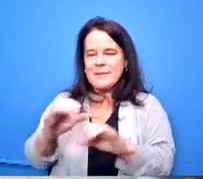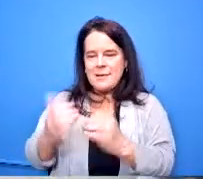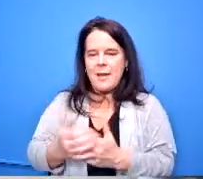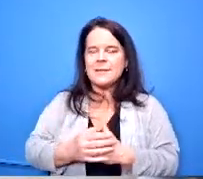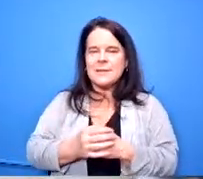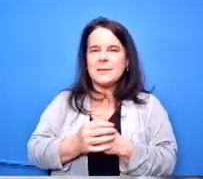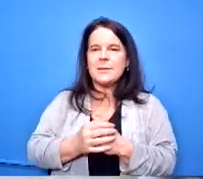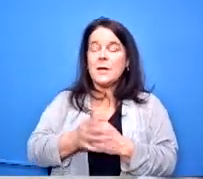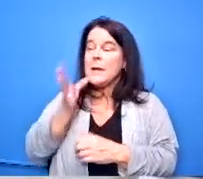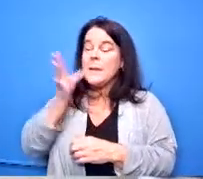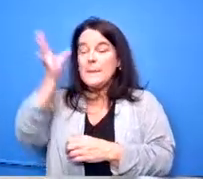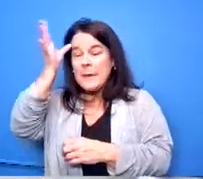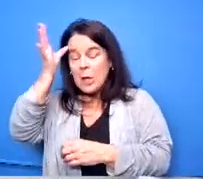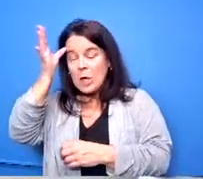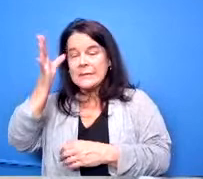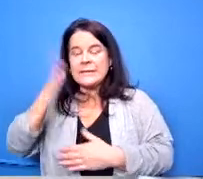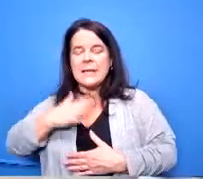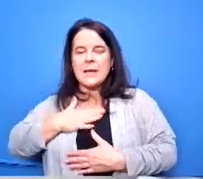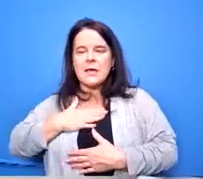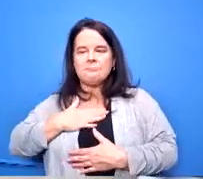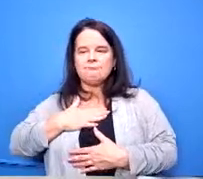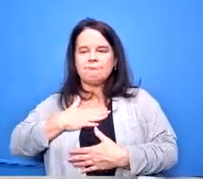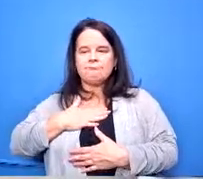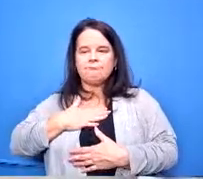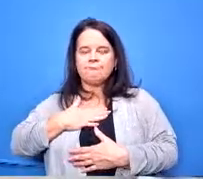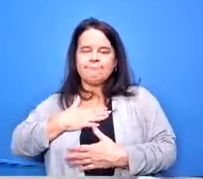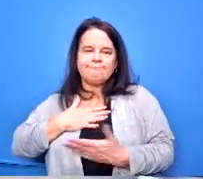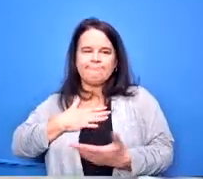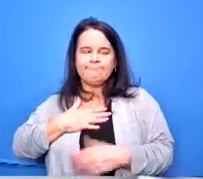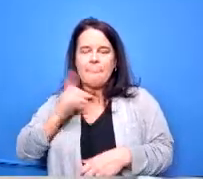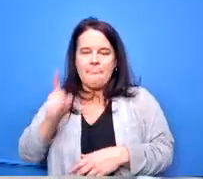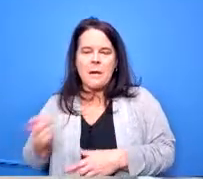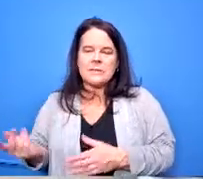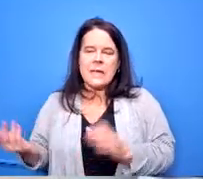parent's commitment is to coming to that meeting okay thank you dr lolly thank you mr president